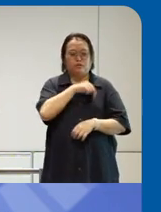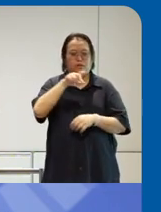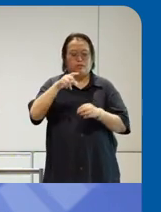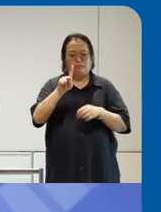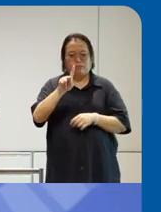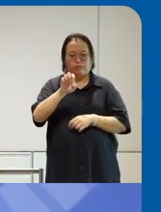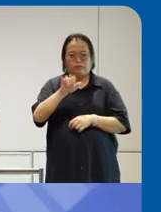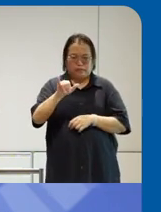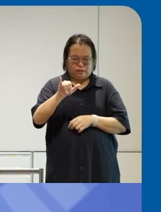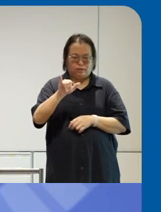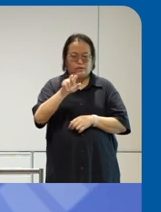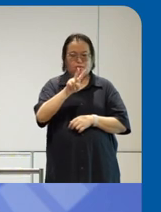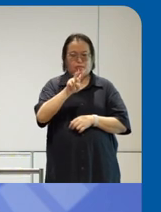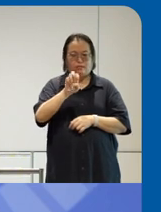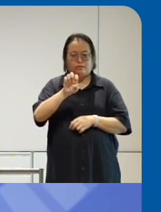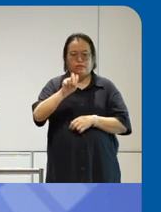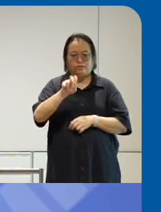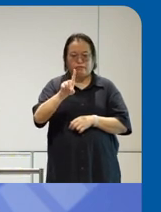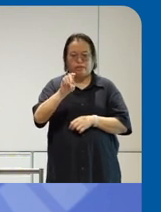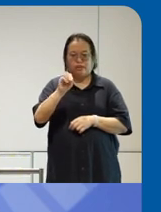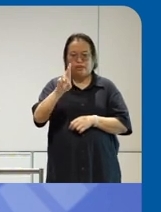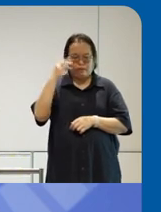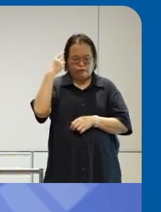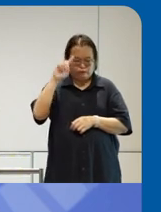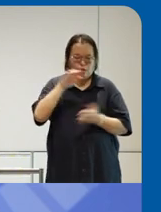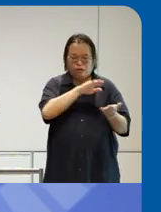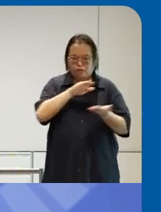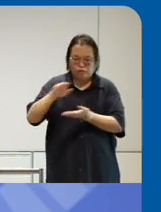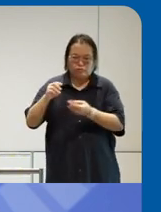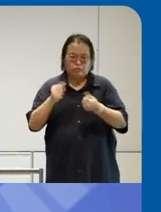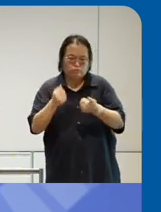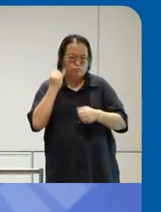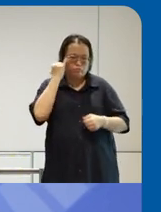to digital accessibility Solutions so when someone has a digital accessibility problem